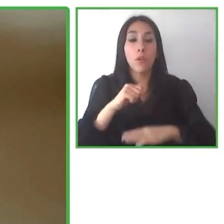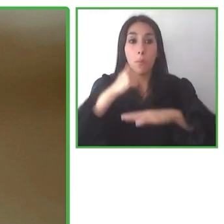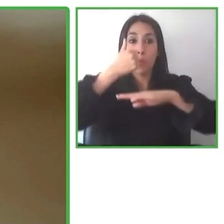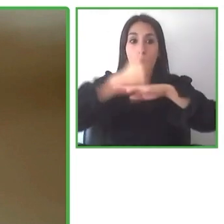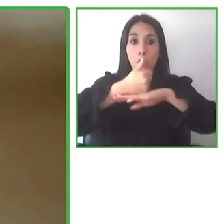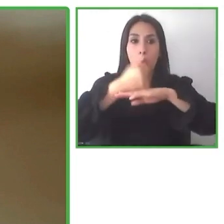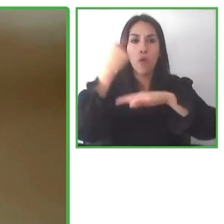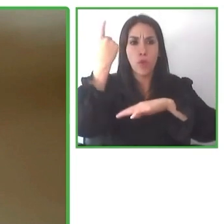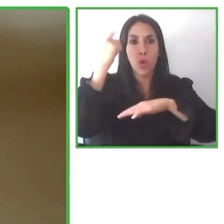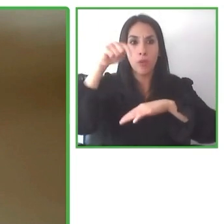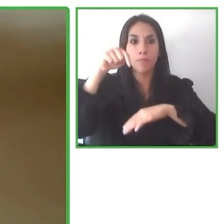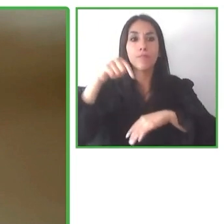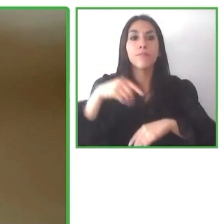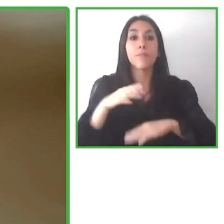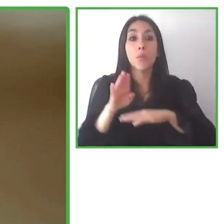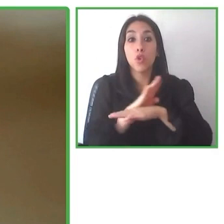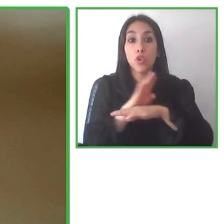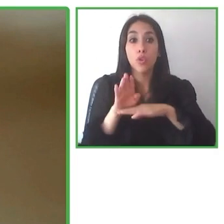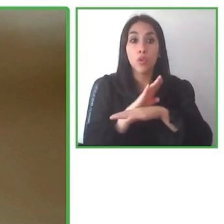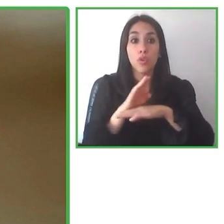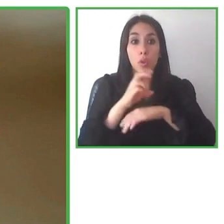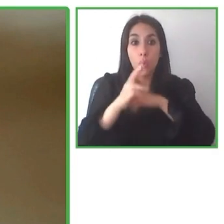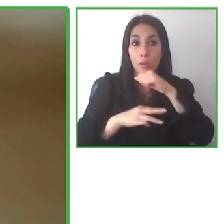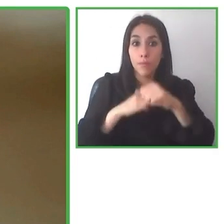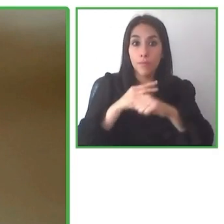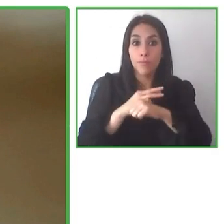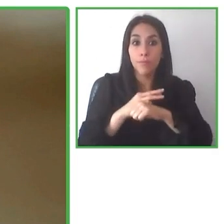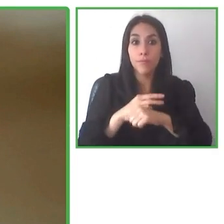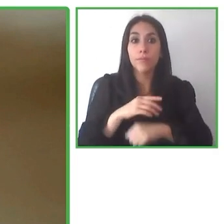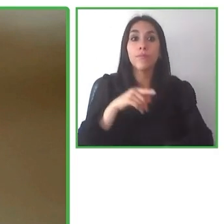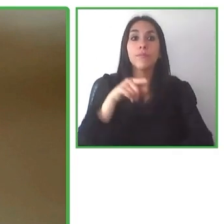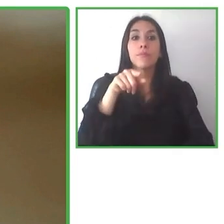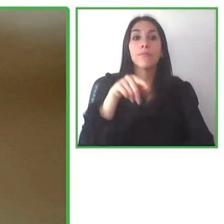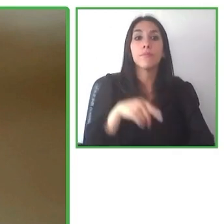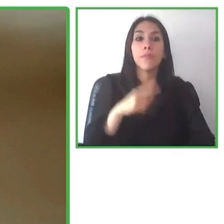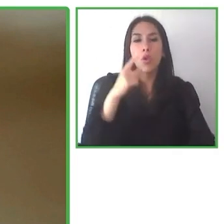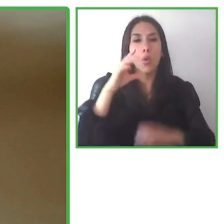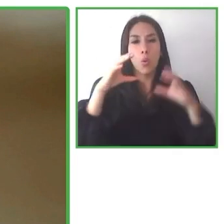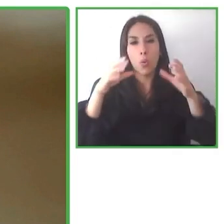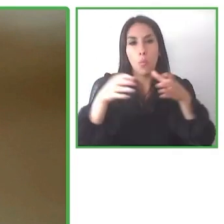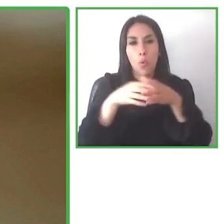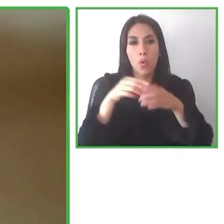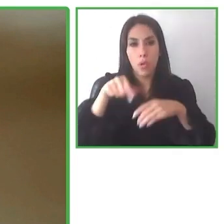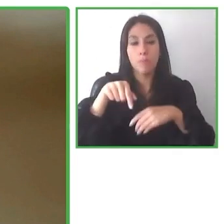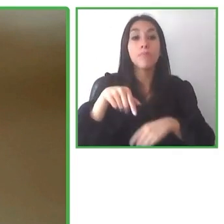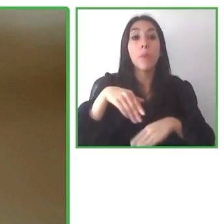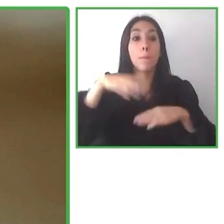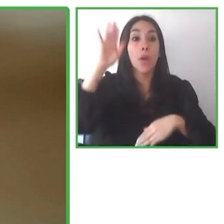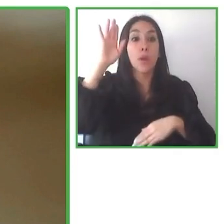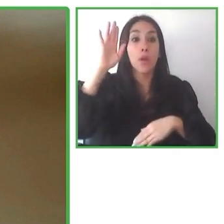He is part of the globe4all association. It's been functioning more than 15 years.